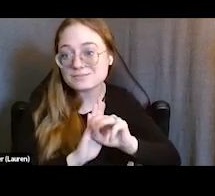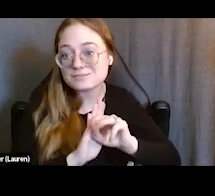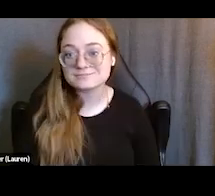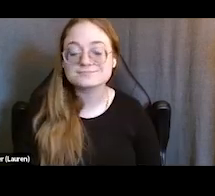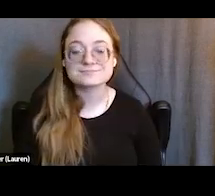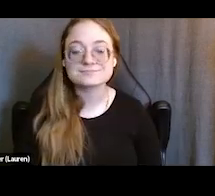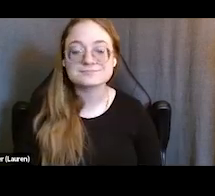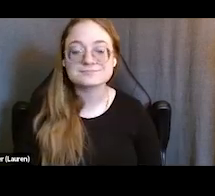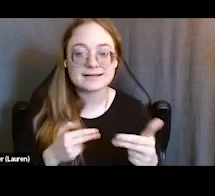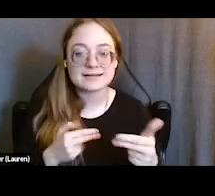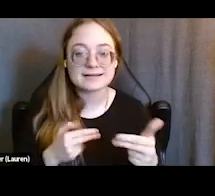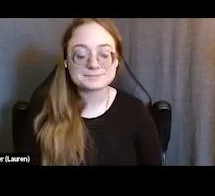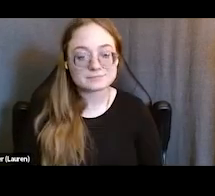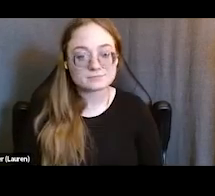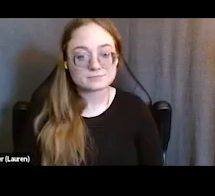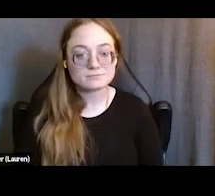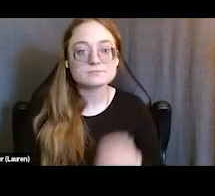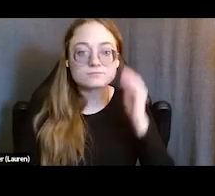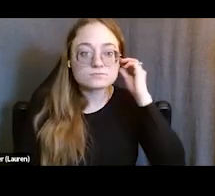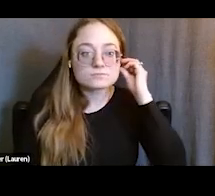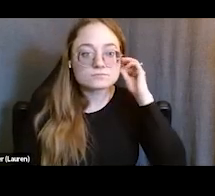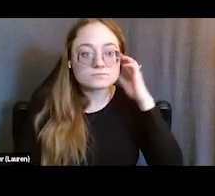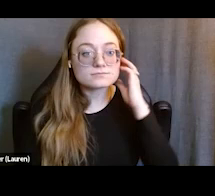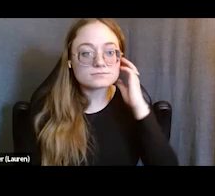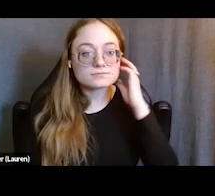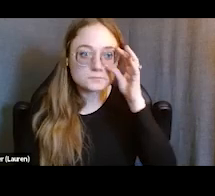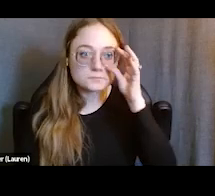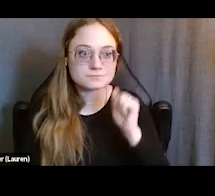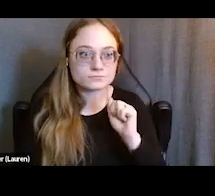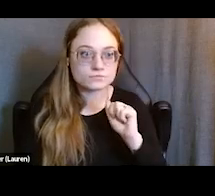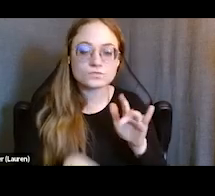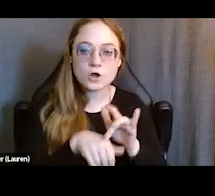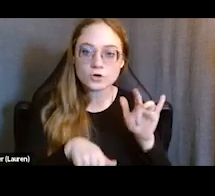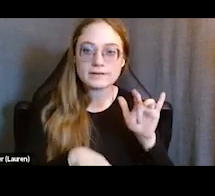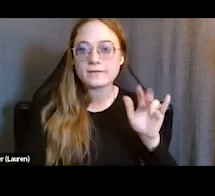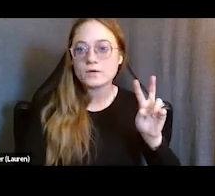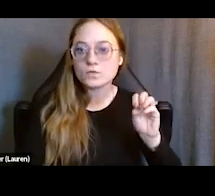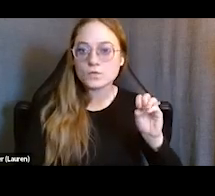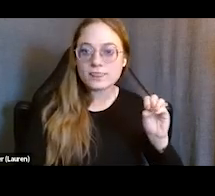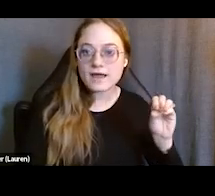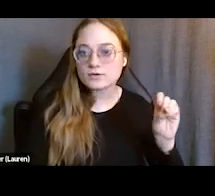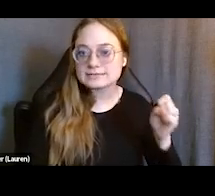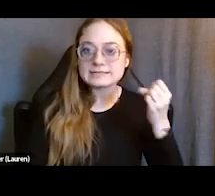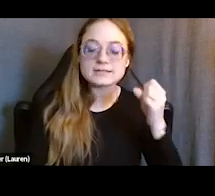So throughout kind of the early 2000s and into 2010 and '18, we started to identify